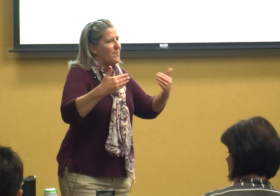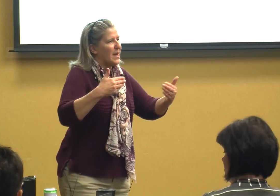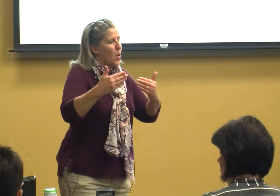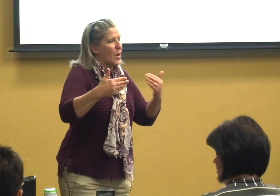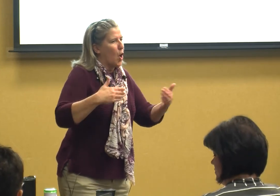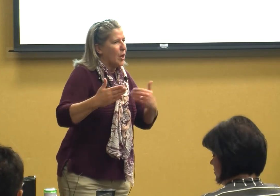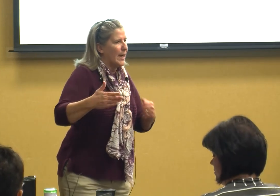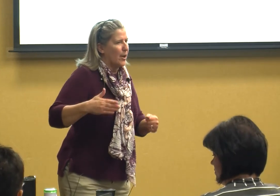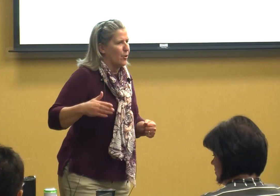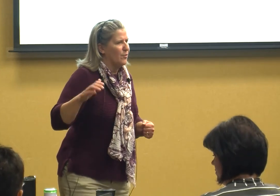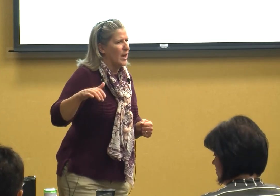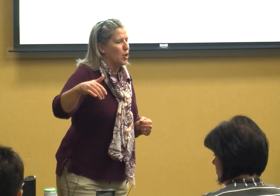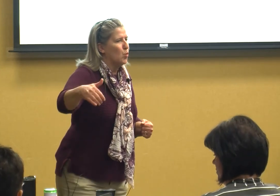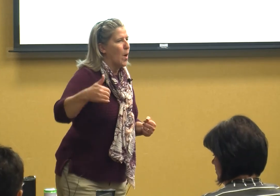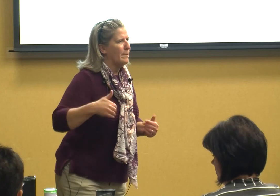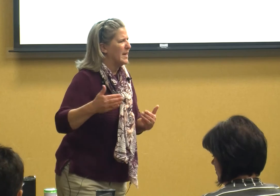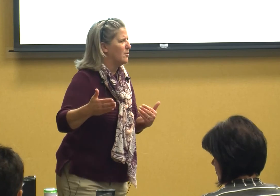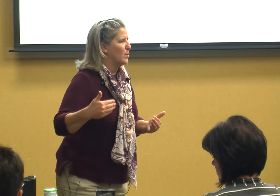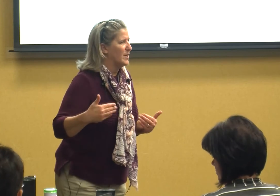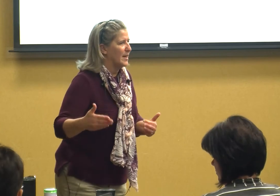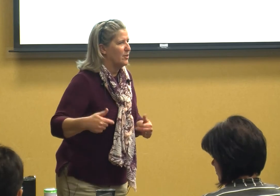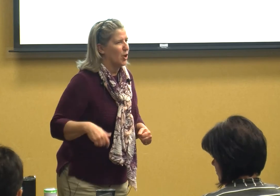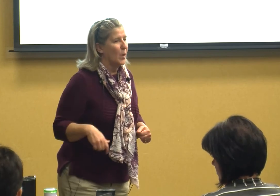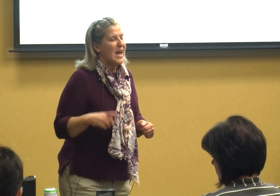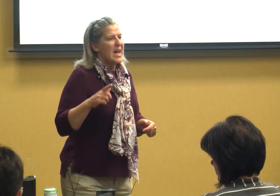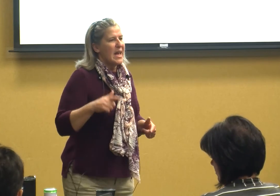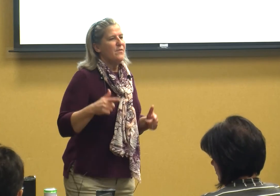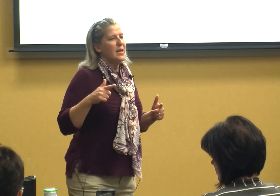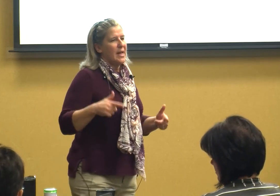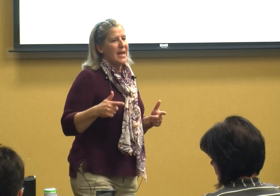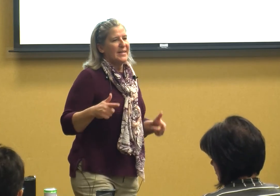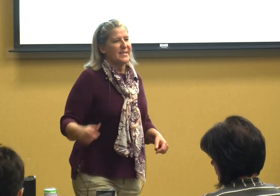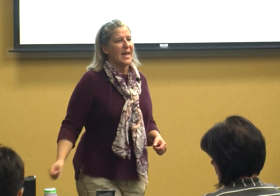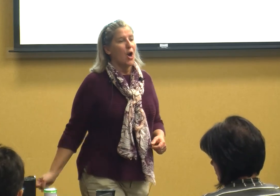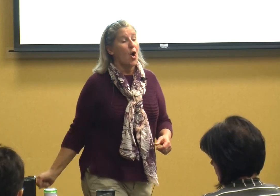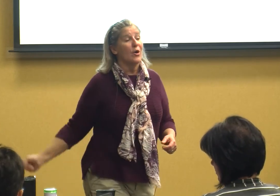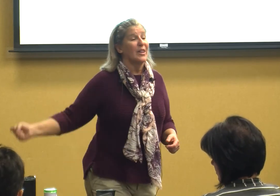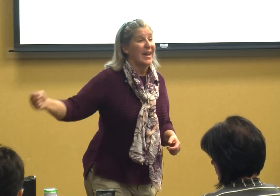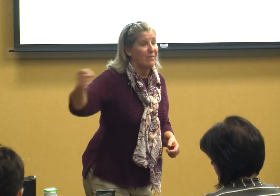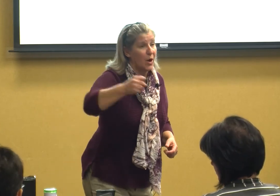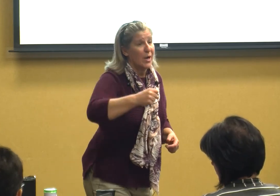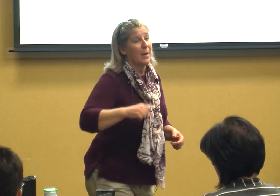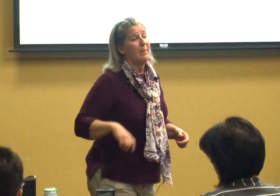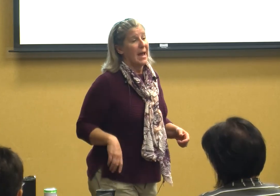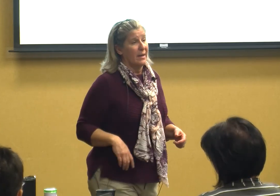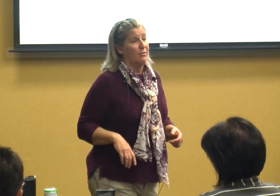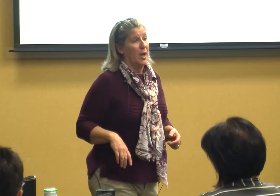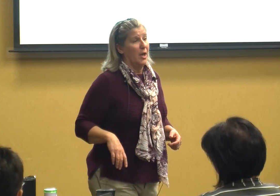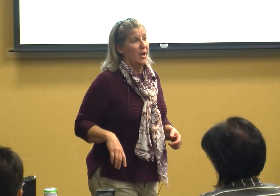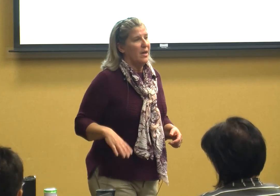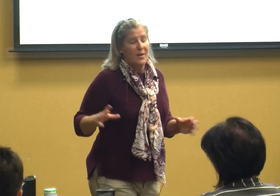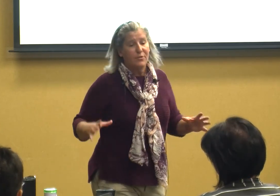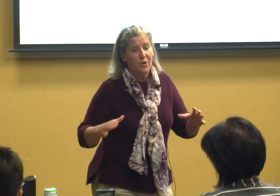going on here that you want me to attend to even kids that are like very combative they'll still